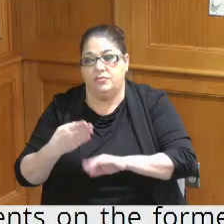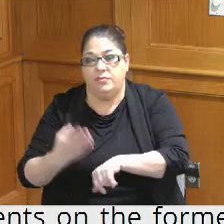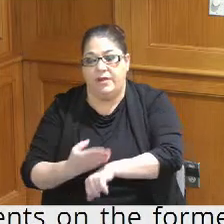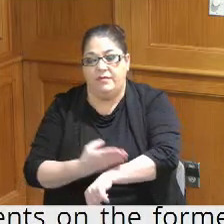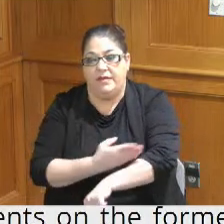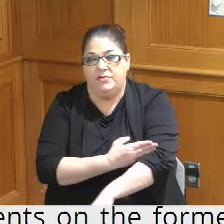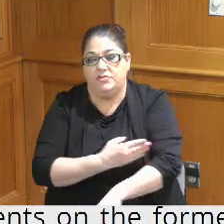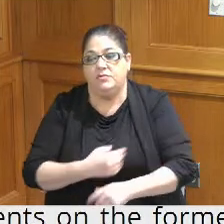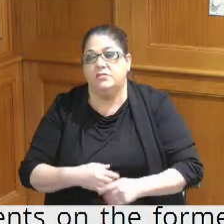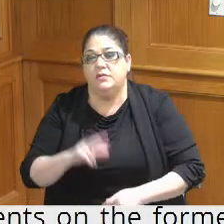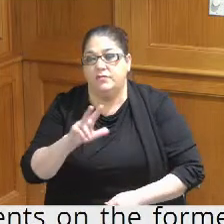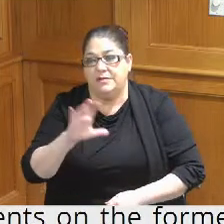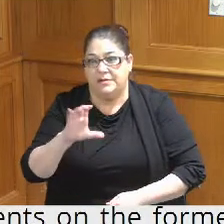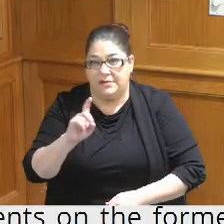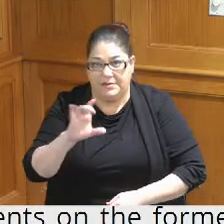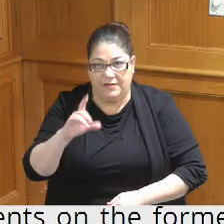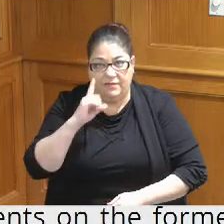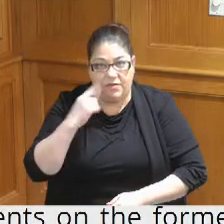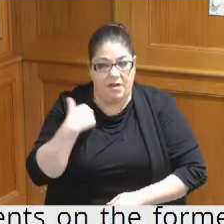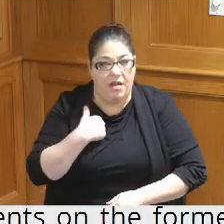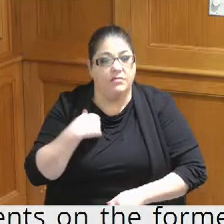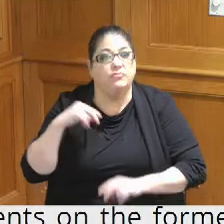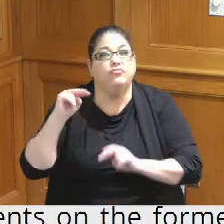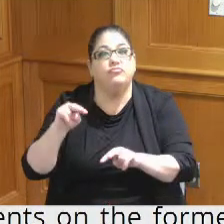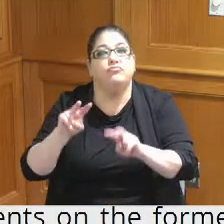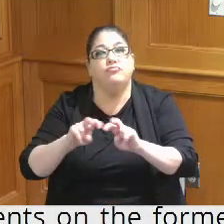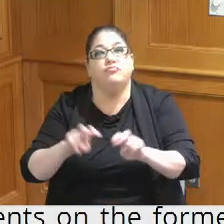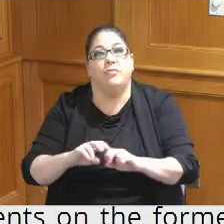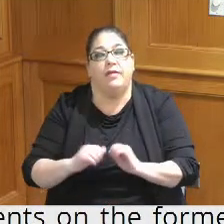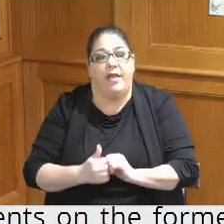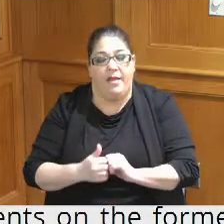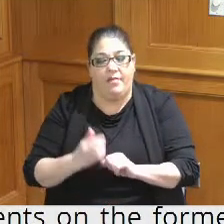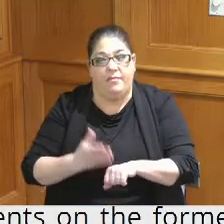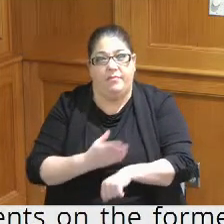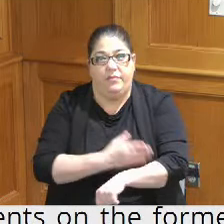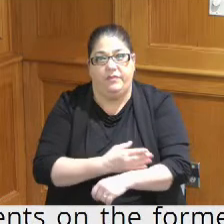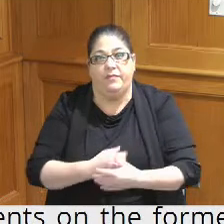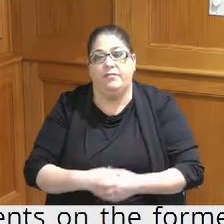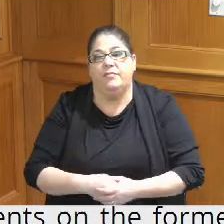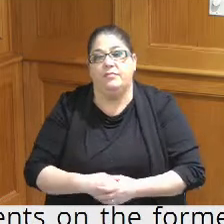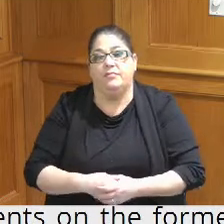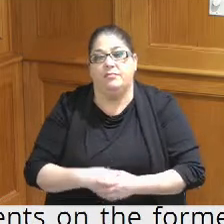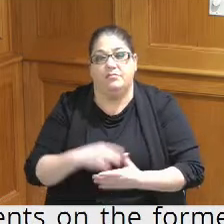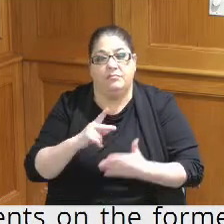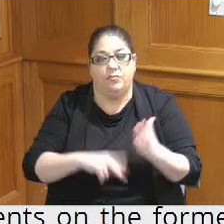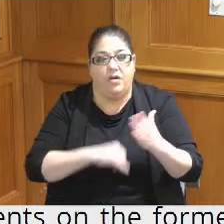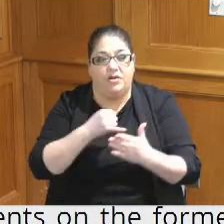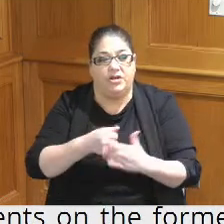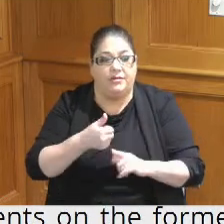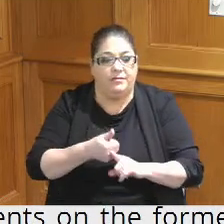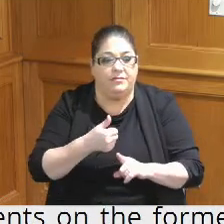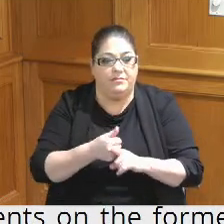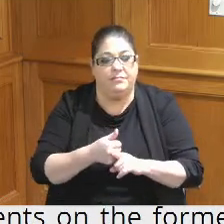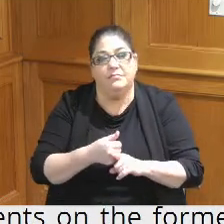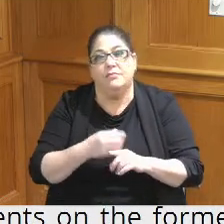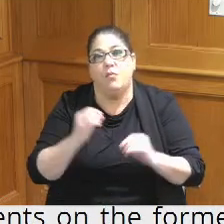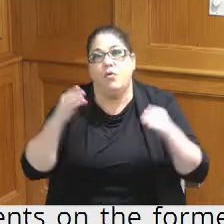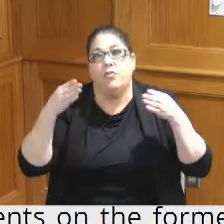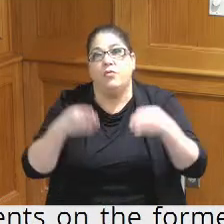looking at that on our behalf looking at a project that would be scoped as more of a of a renovation